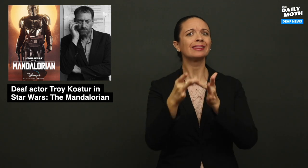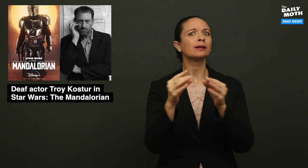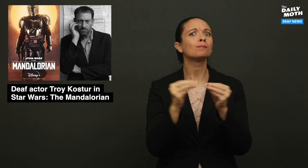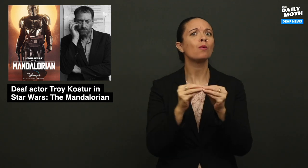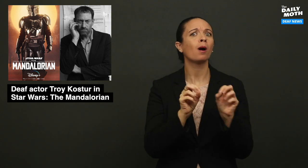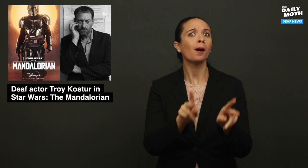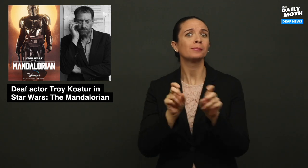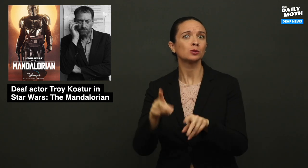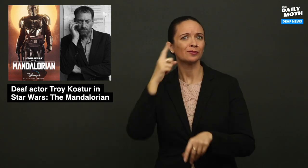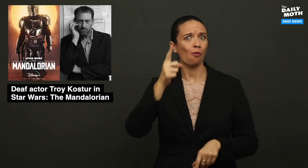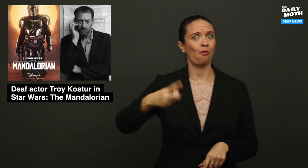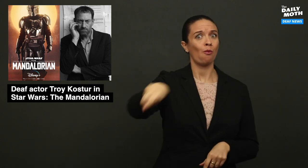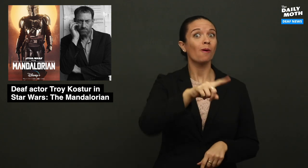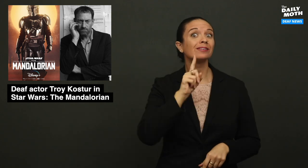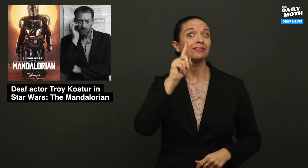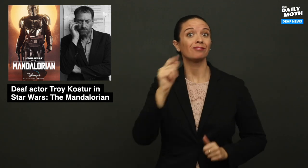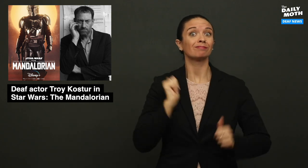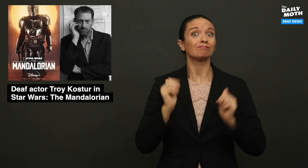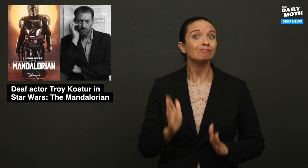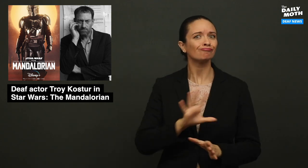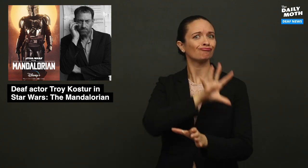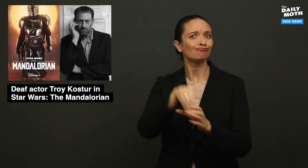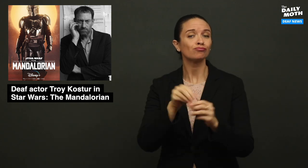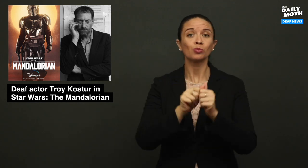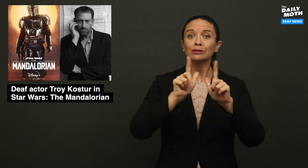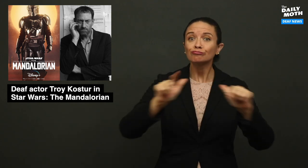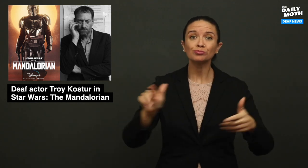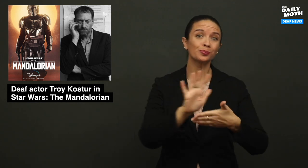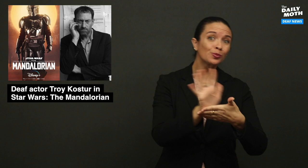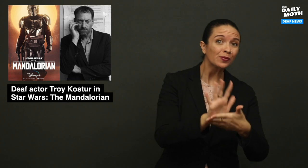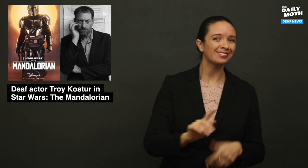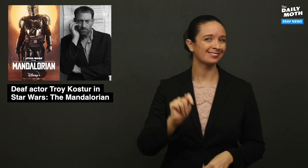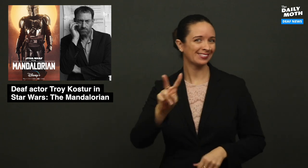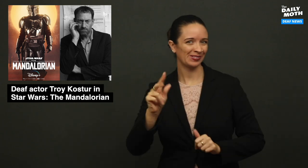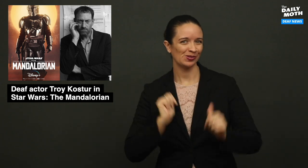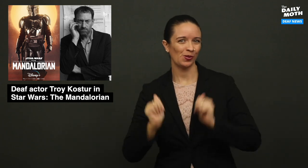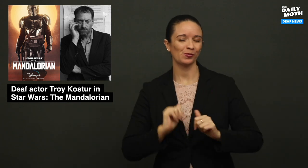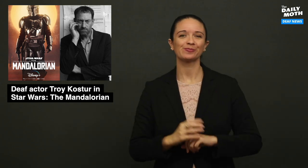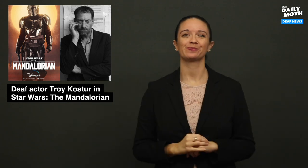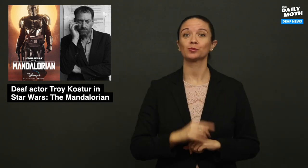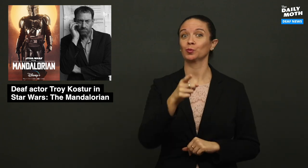more opportunities for more Deaf actors to be part of various movies/TV shows.